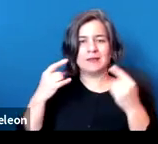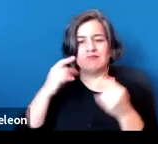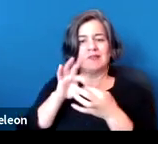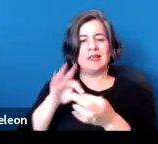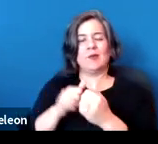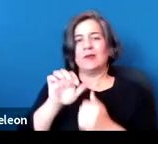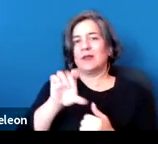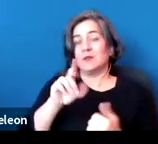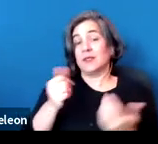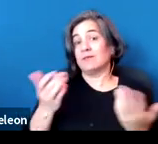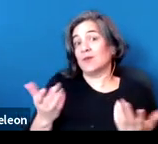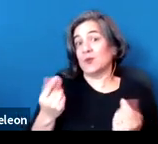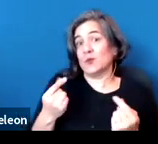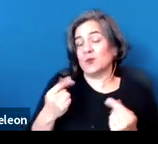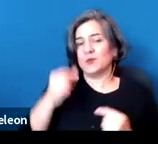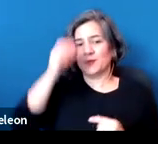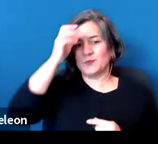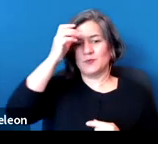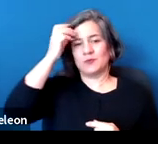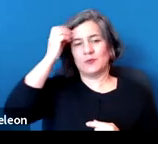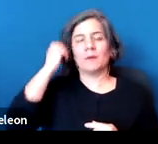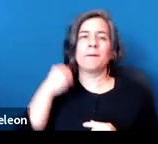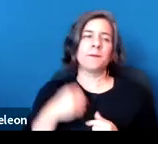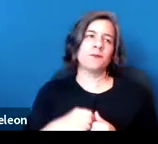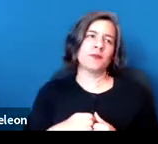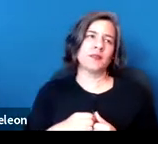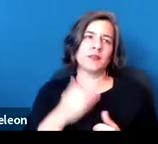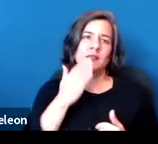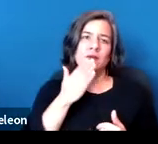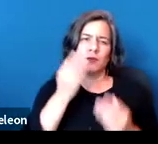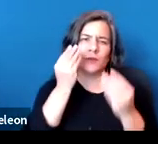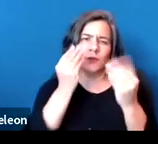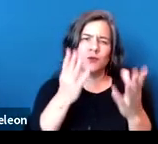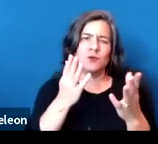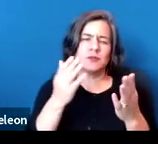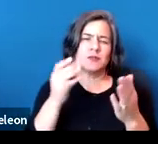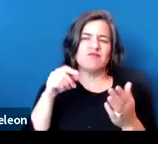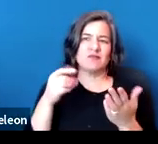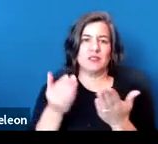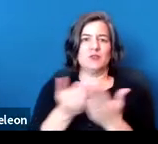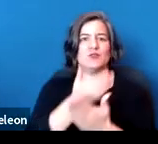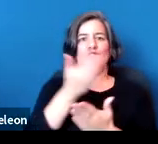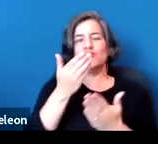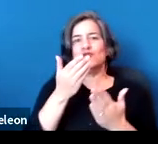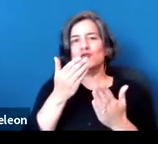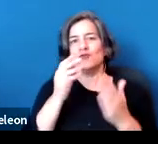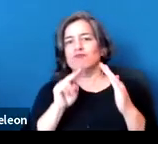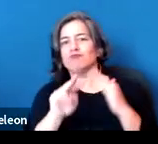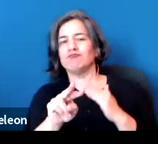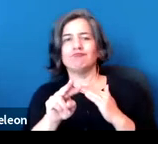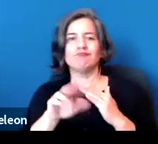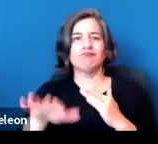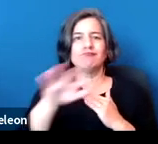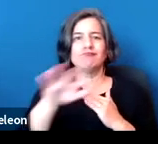So the good news, perhaps, as we're in this brand-new landscape is that we can mine sources,